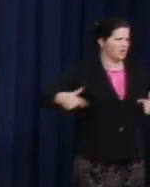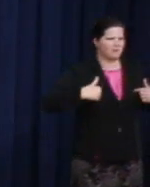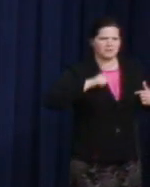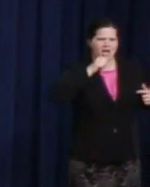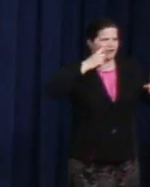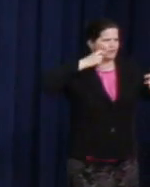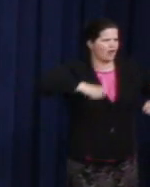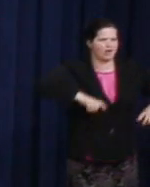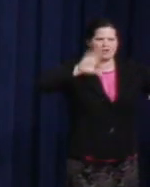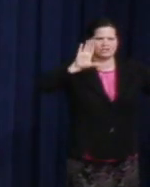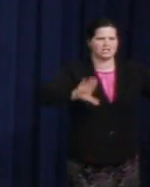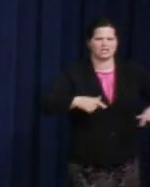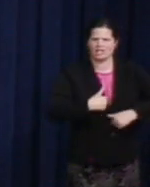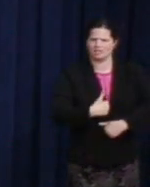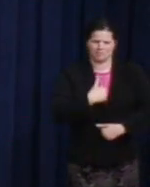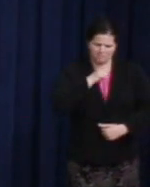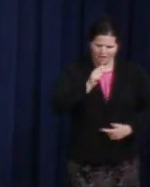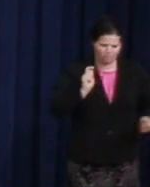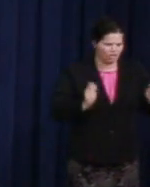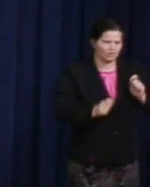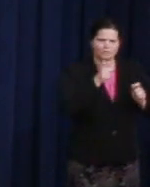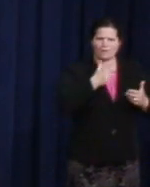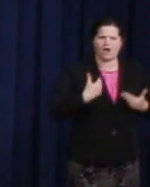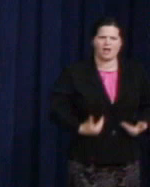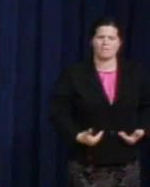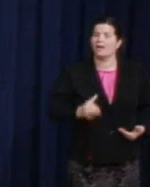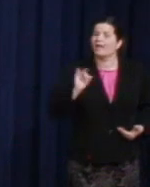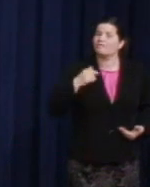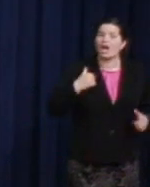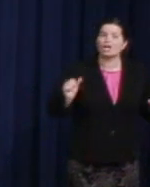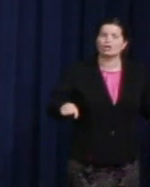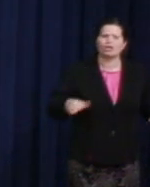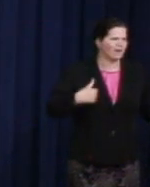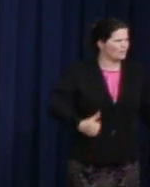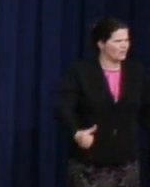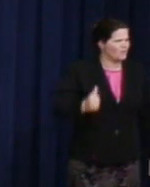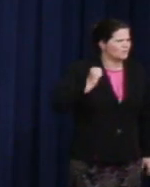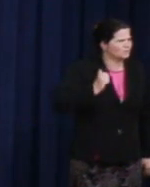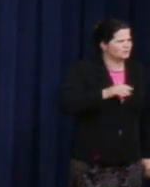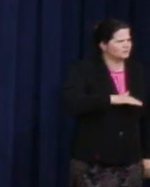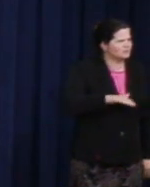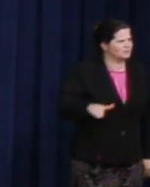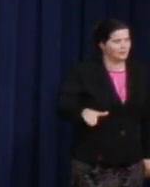I will not change, even if I could." Powerful, cultural changing words.